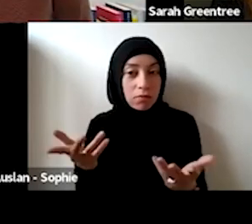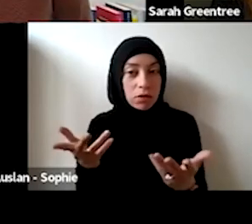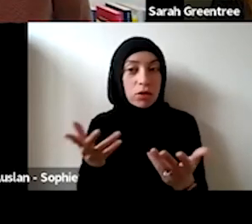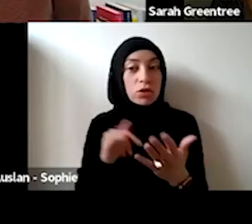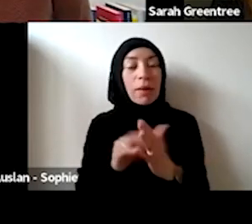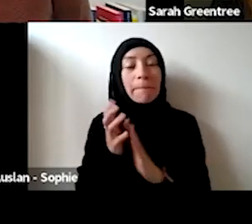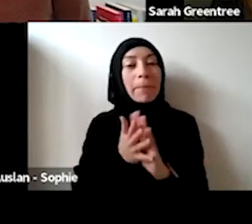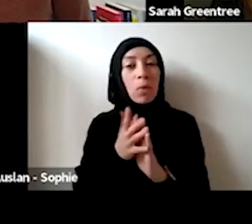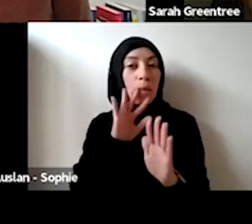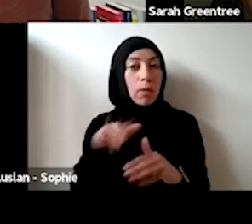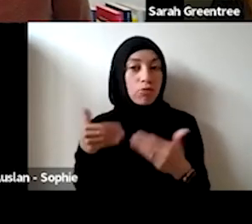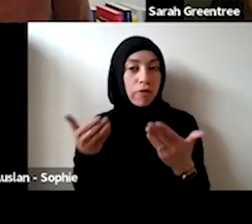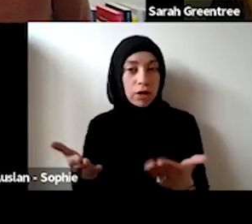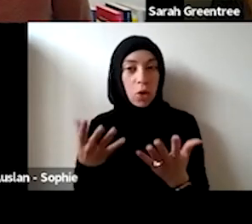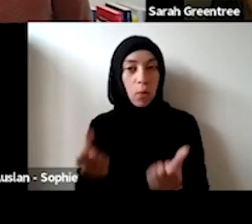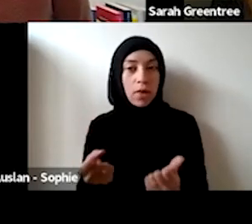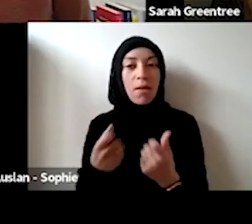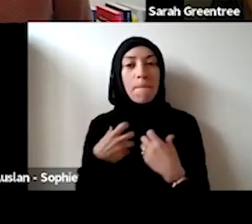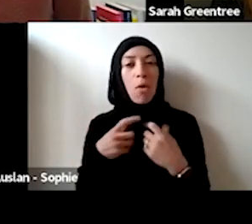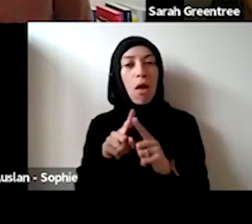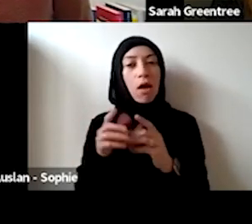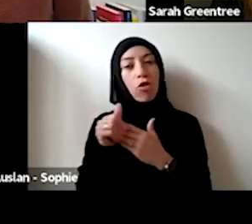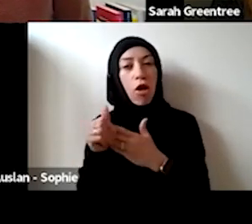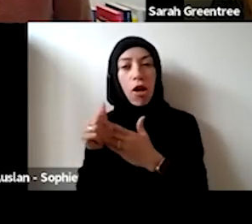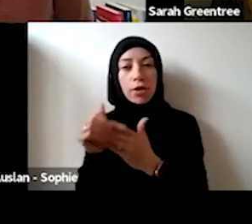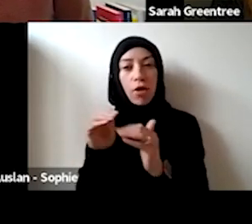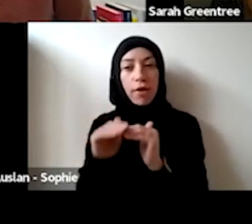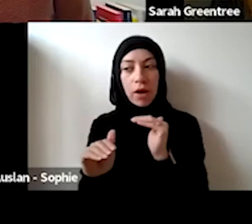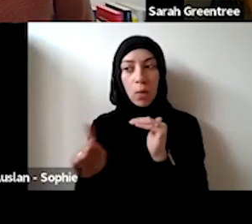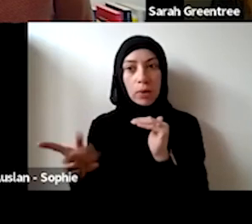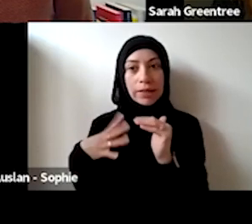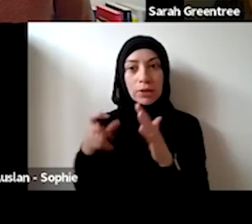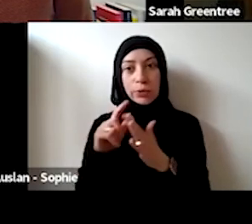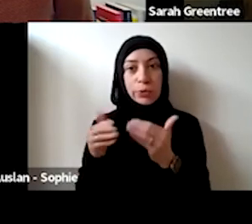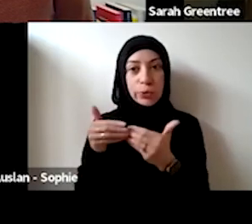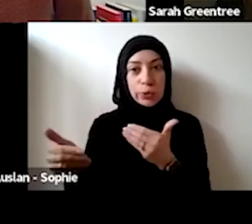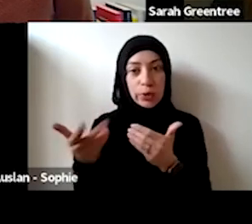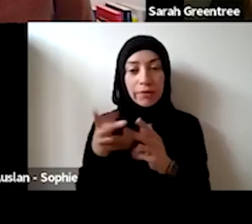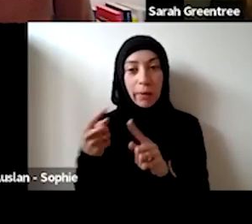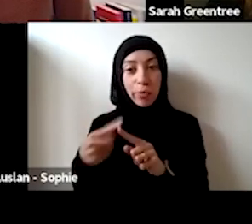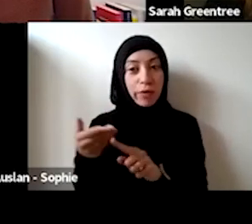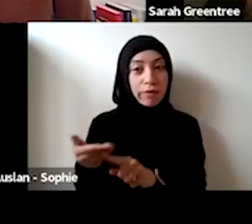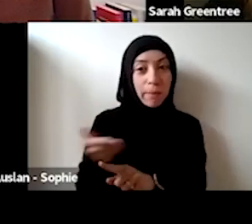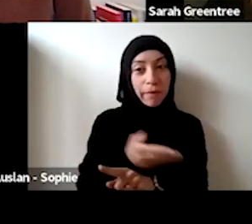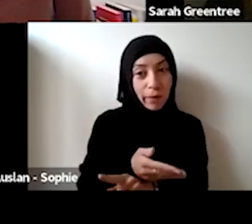certainly provide you with some guidance if you are approved through the expression of interest stage as to